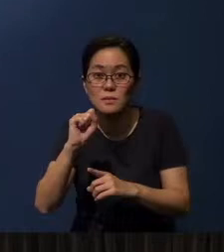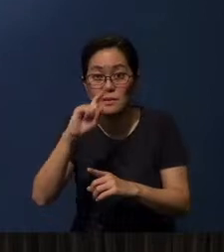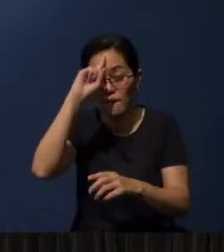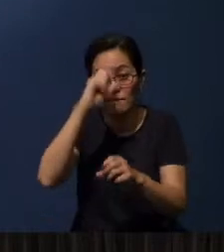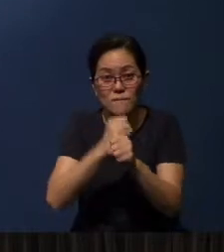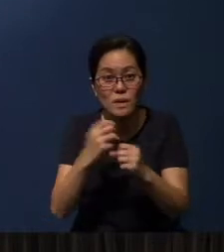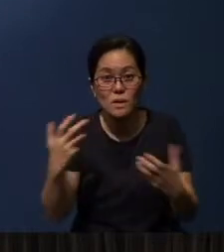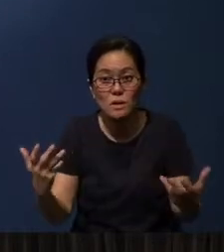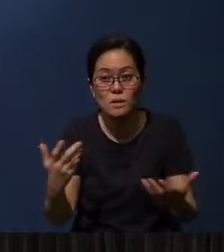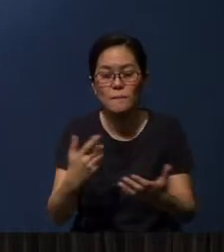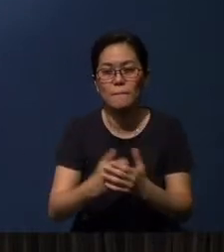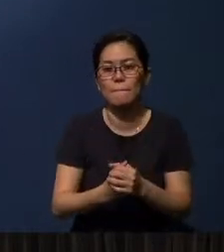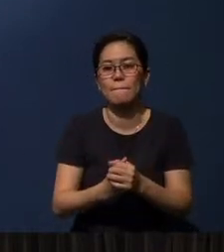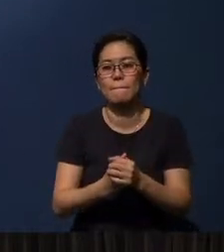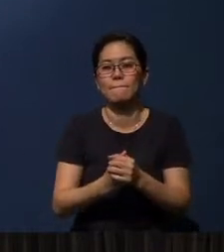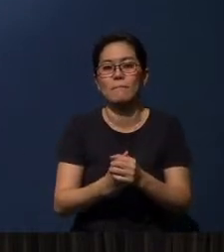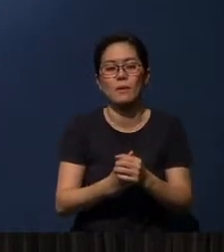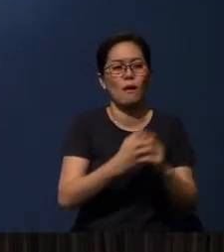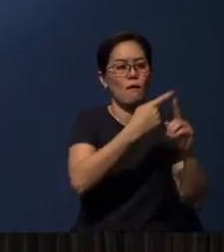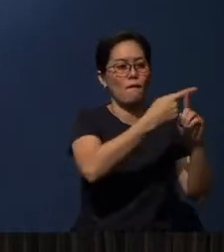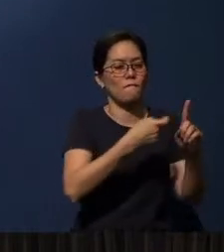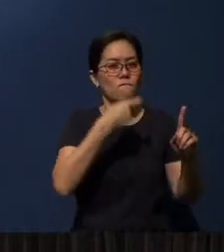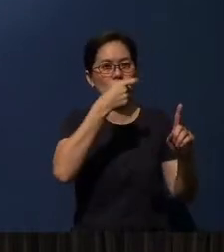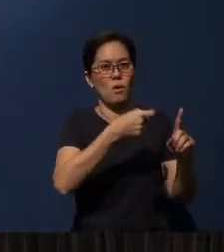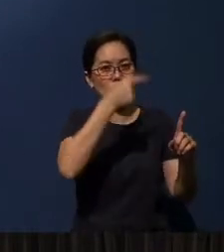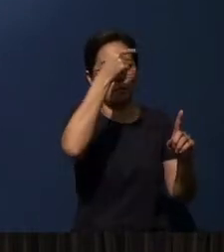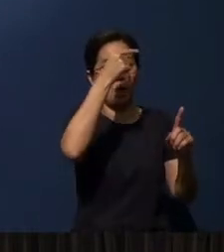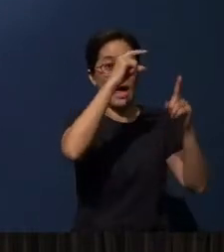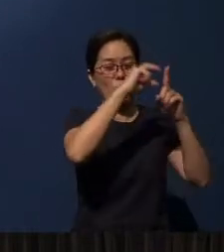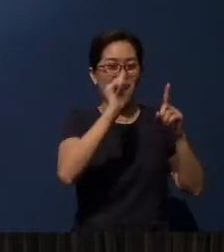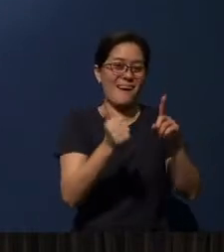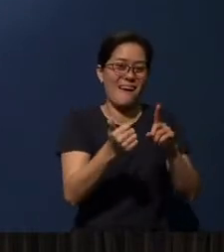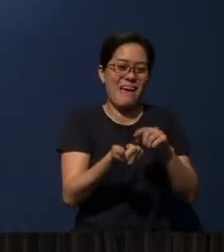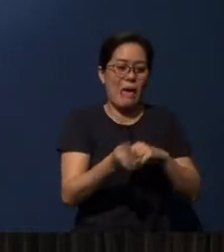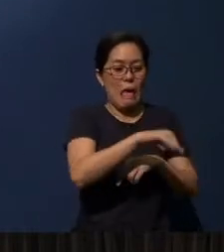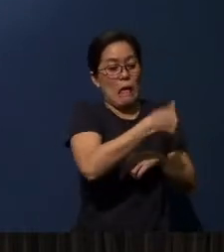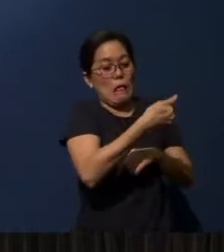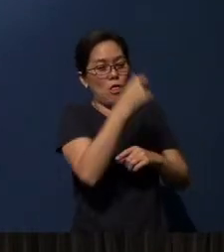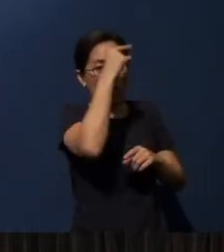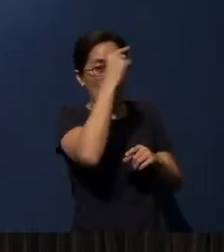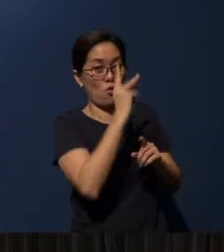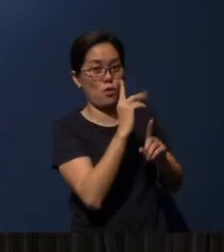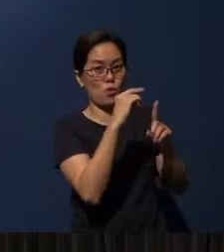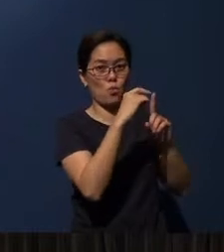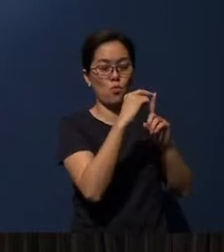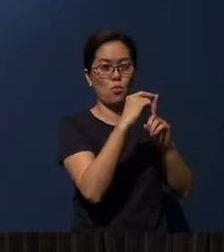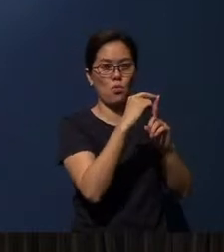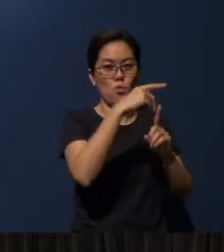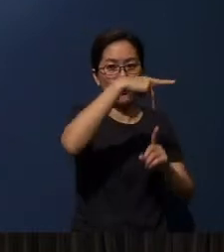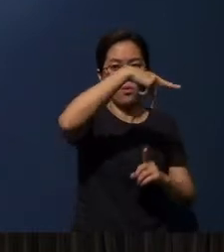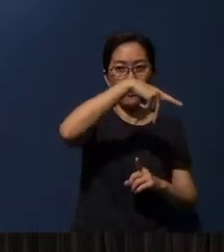is that it is derived from the word.. another Greek word, sorry, okay - called “peitho”,